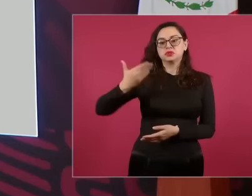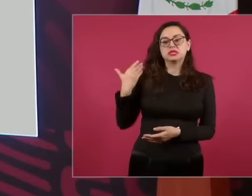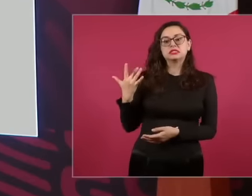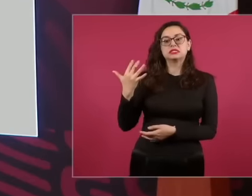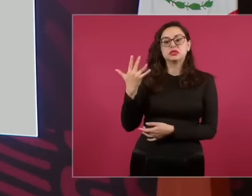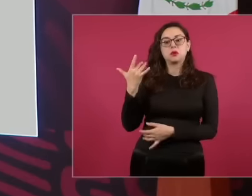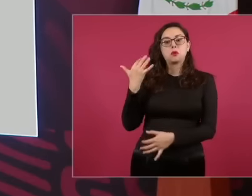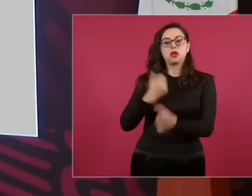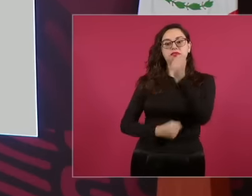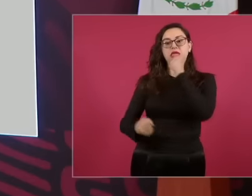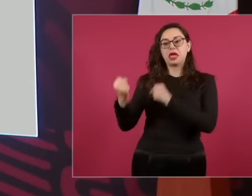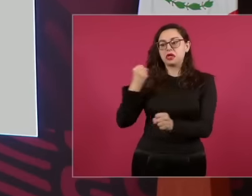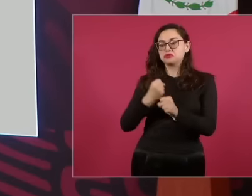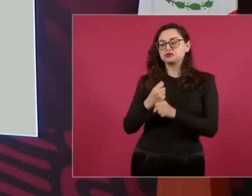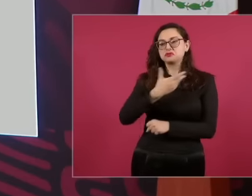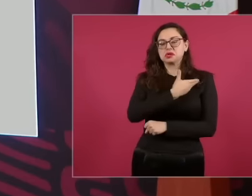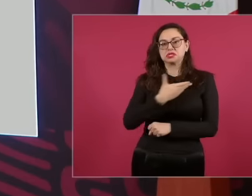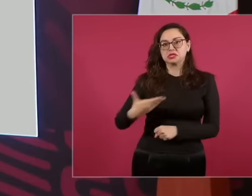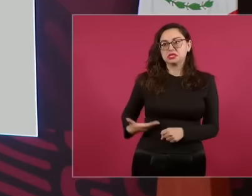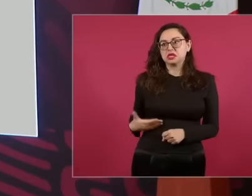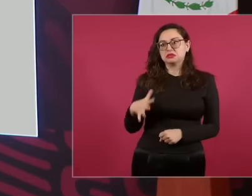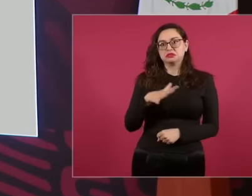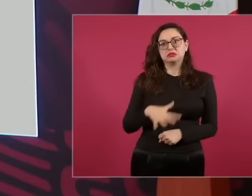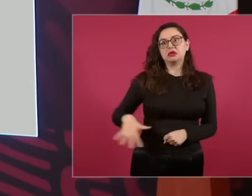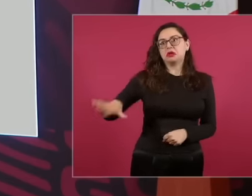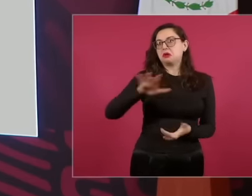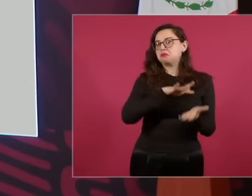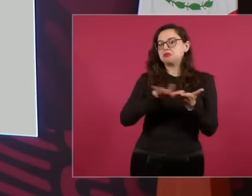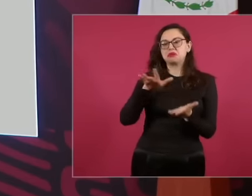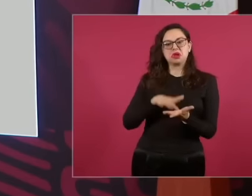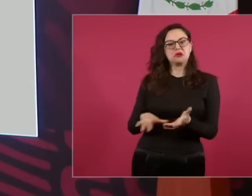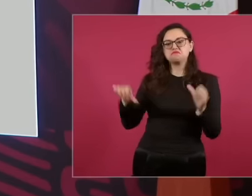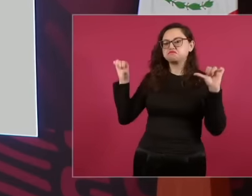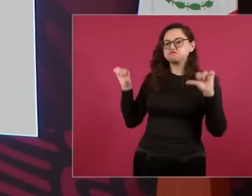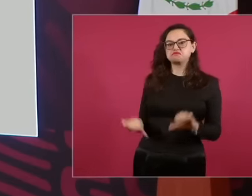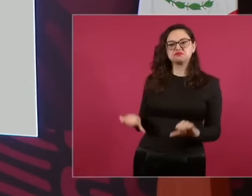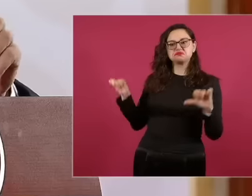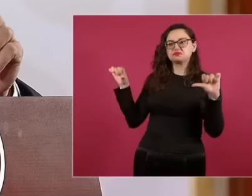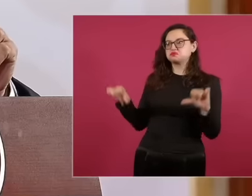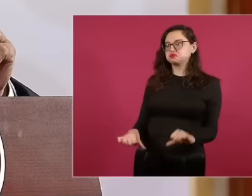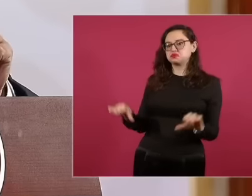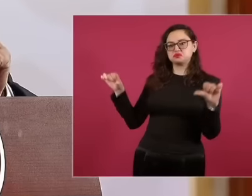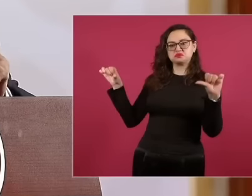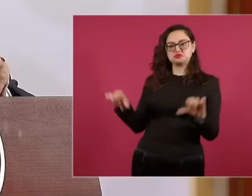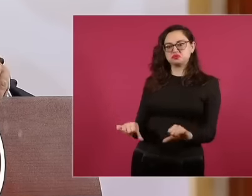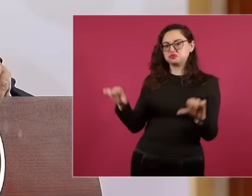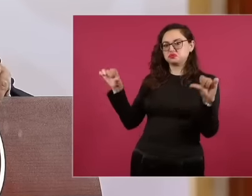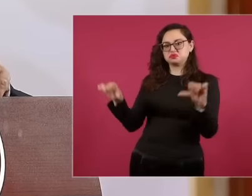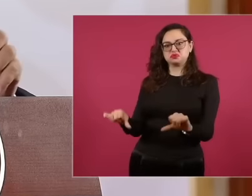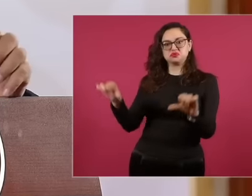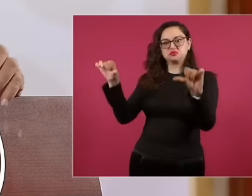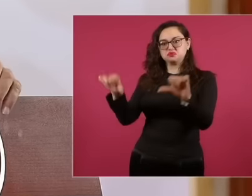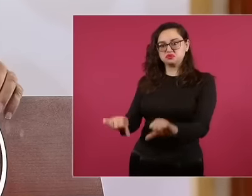I offer. Sorry, I got out of hand, but today